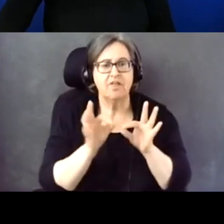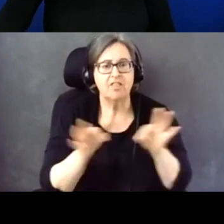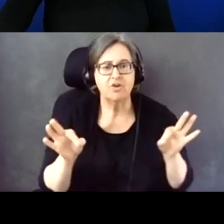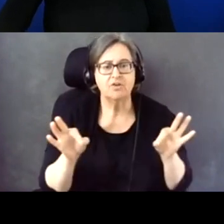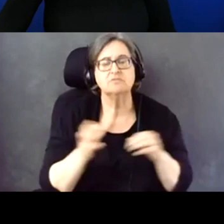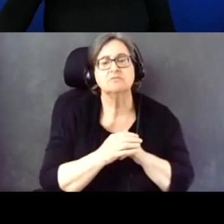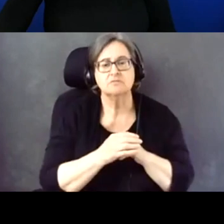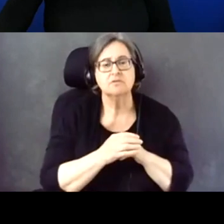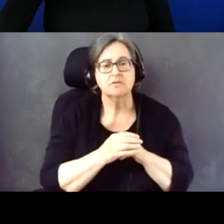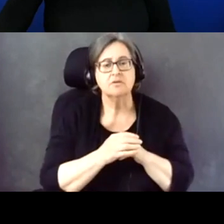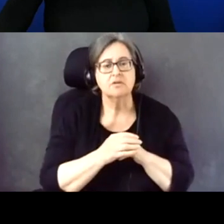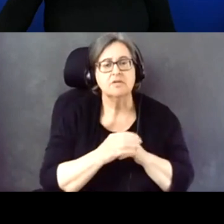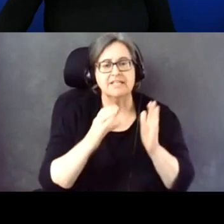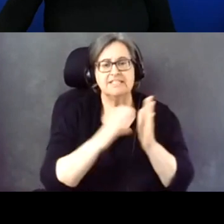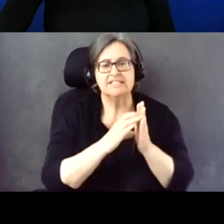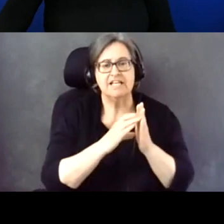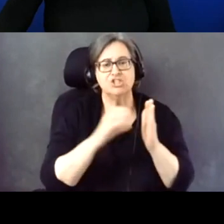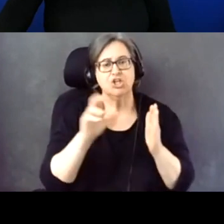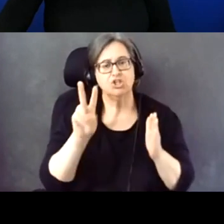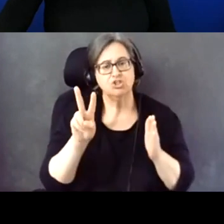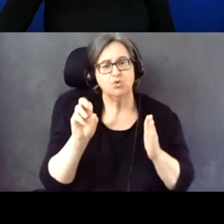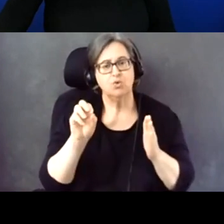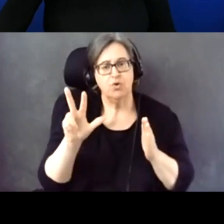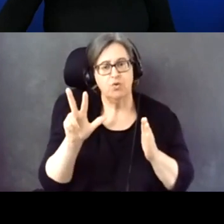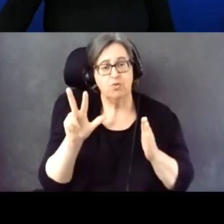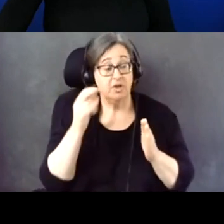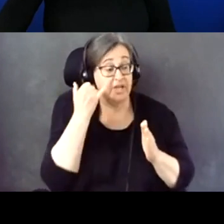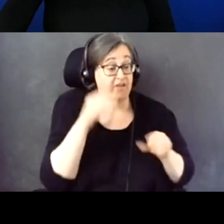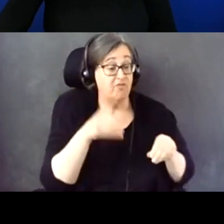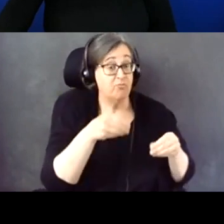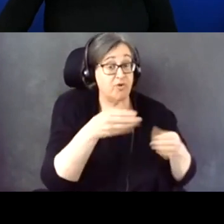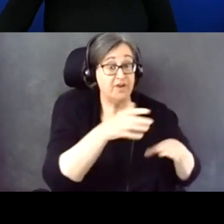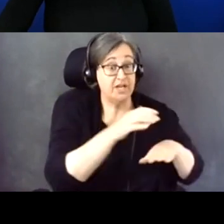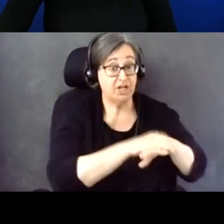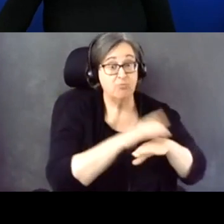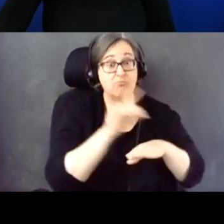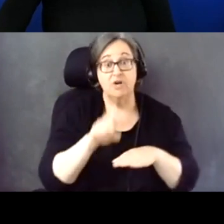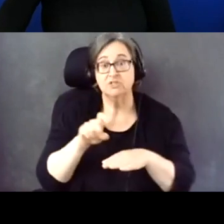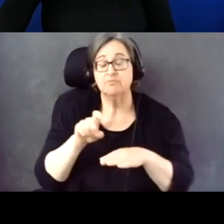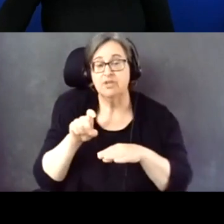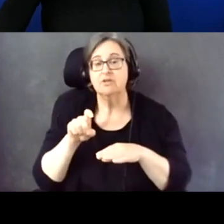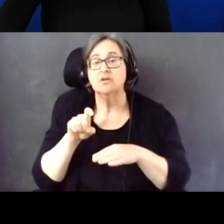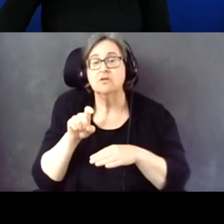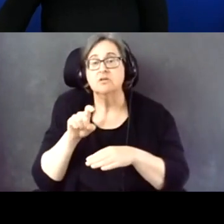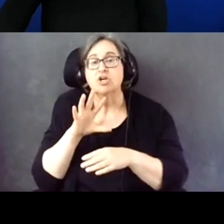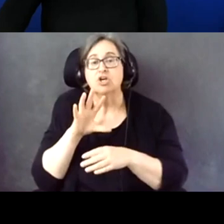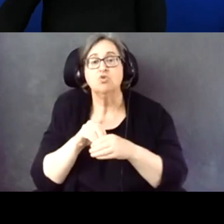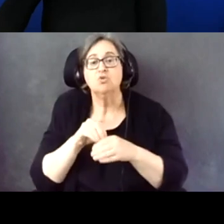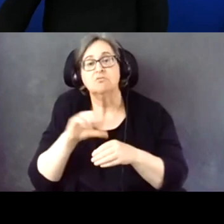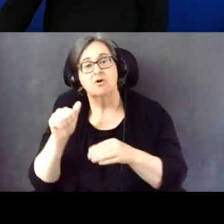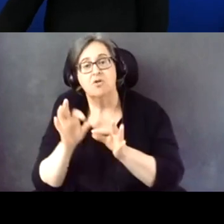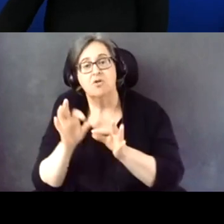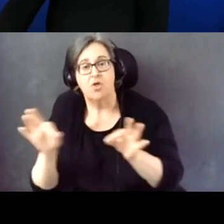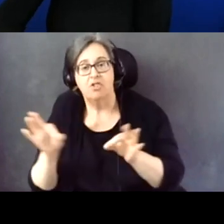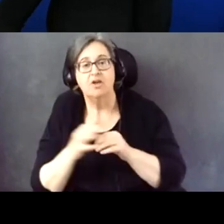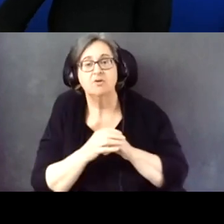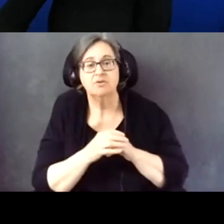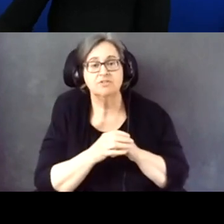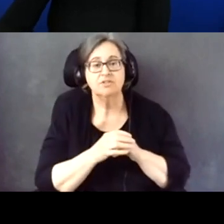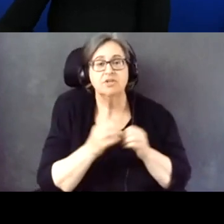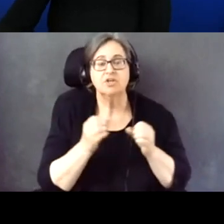And also be provided in the cover language and as has been referenced by numerous speakers,